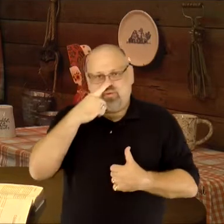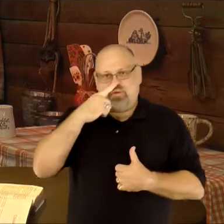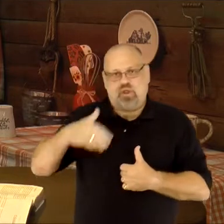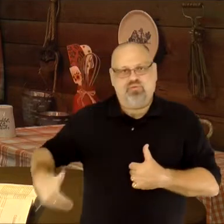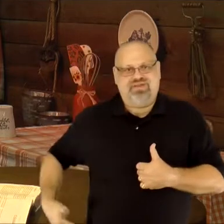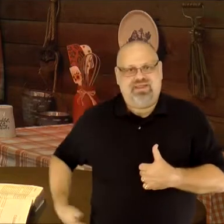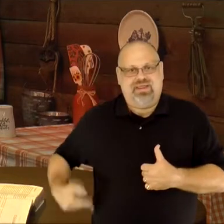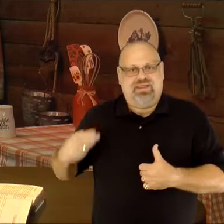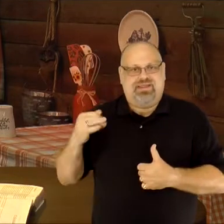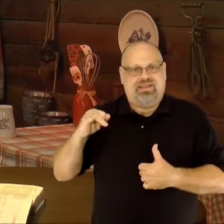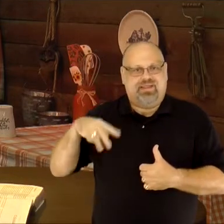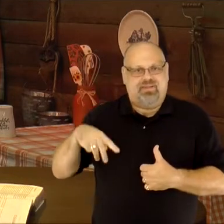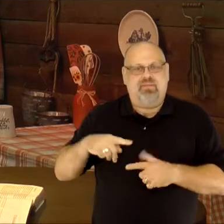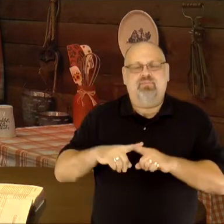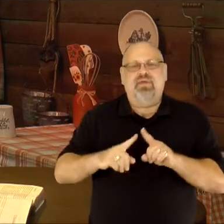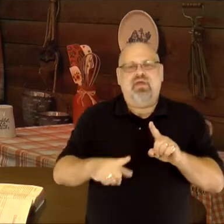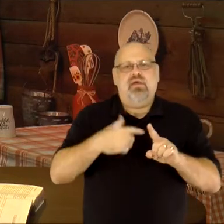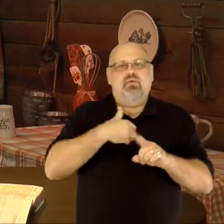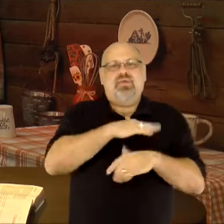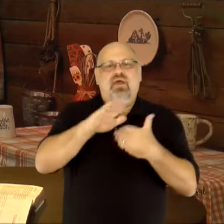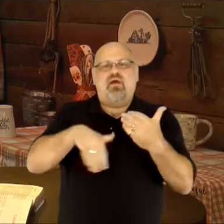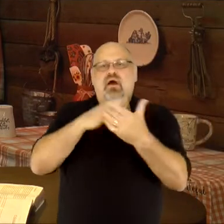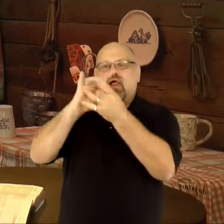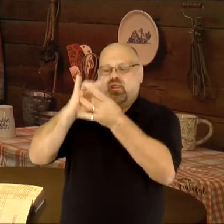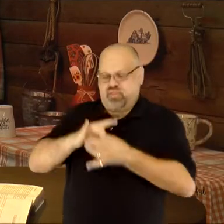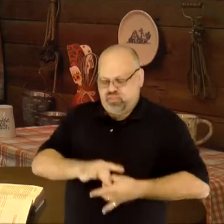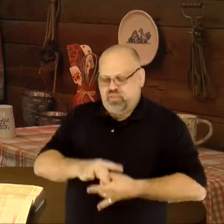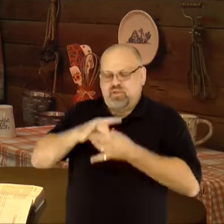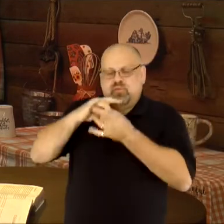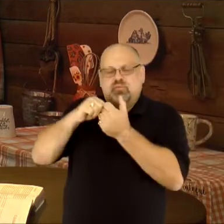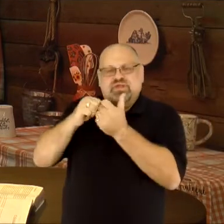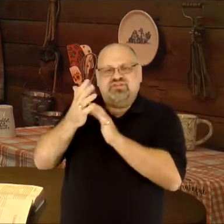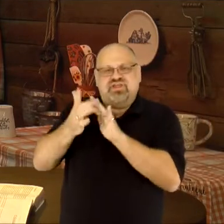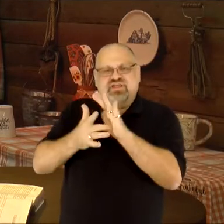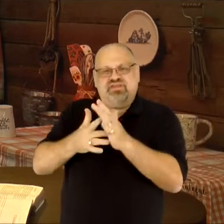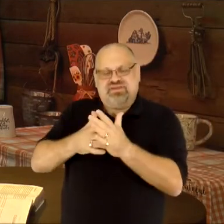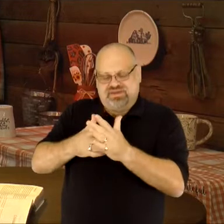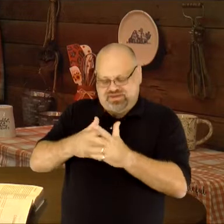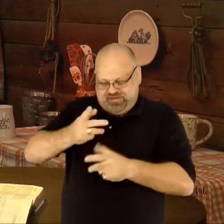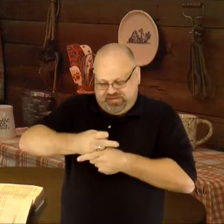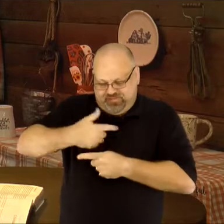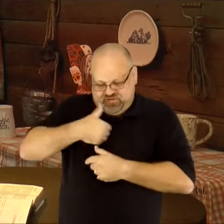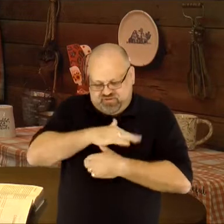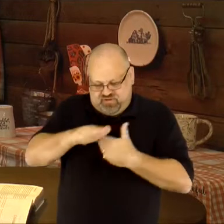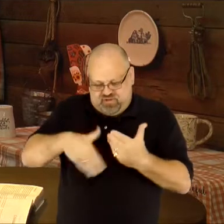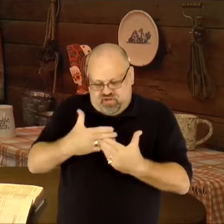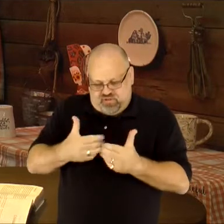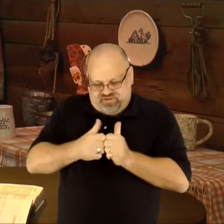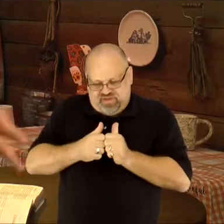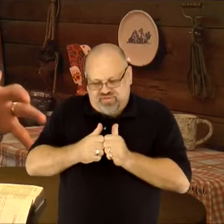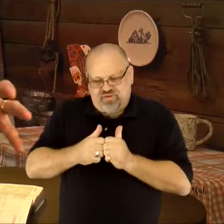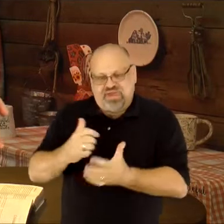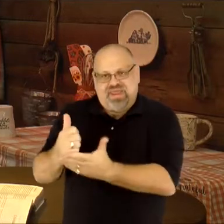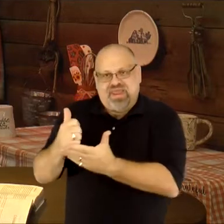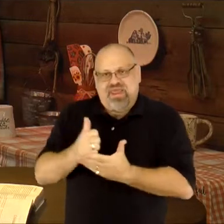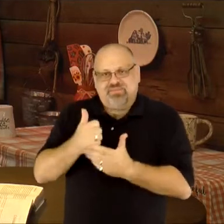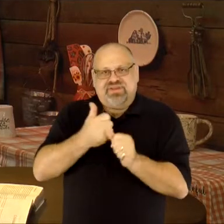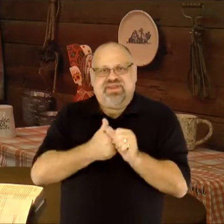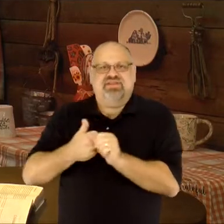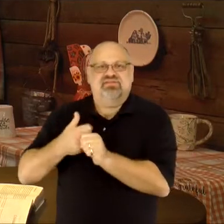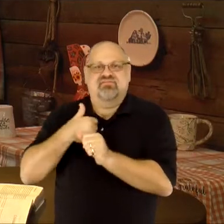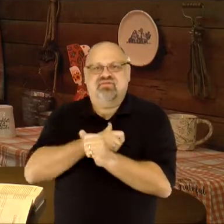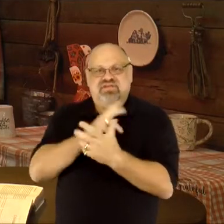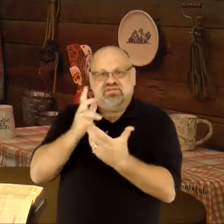or a hand and a foot, or a nose and a hip, we are all connected with Jesus, who holds all of us together